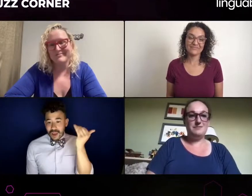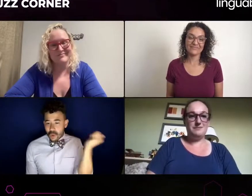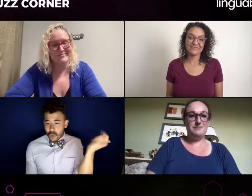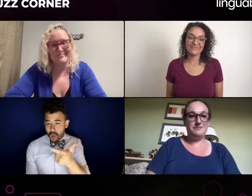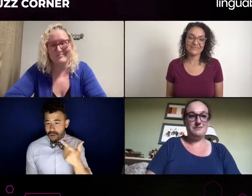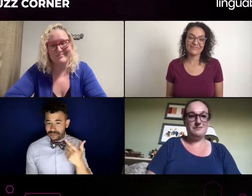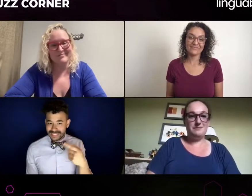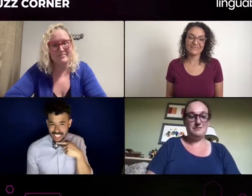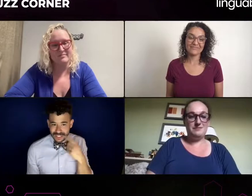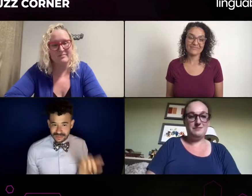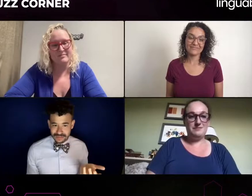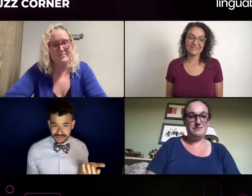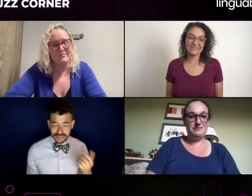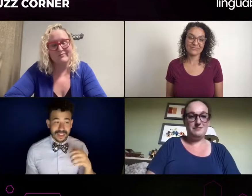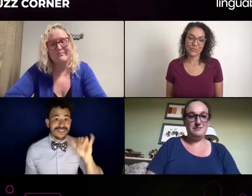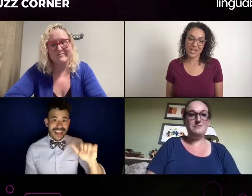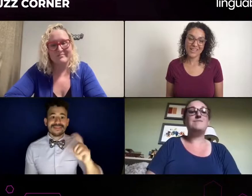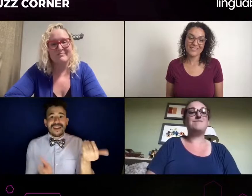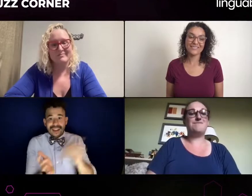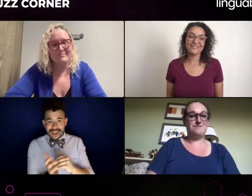Yeah, there is another question. I think...